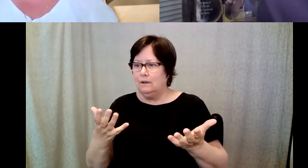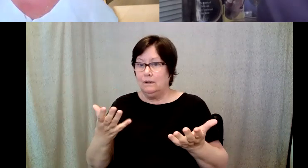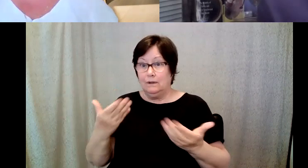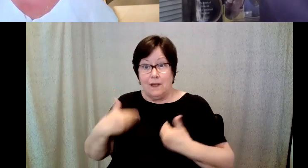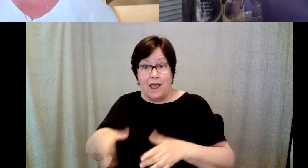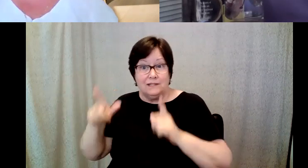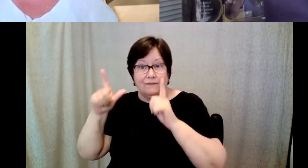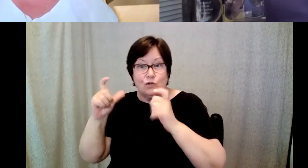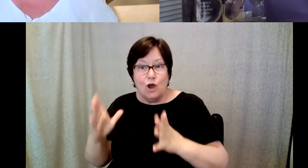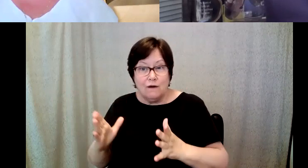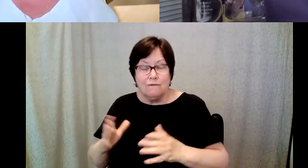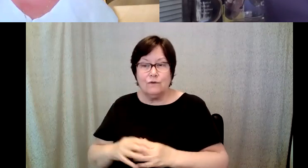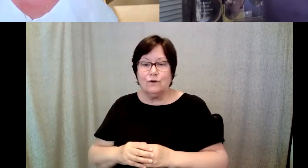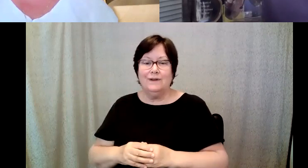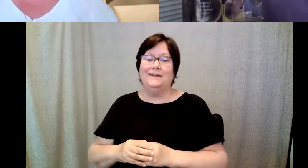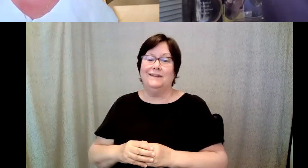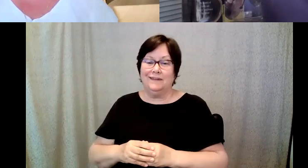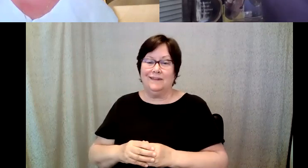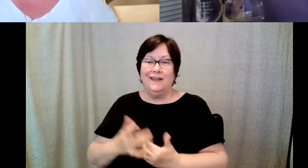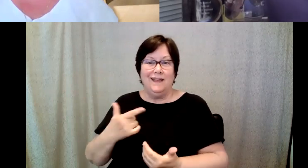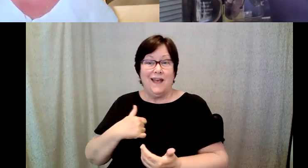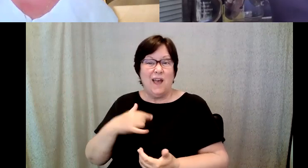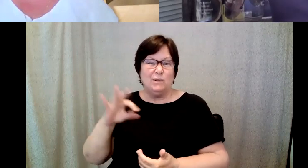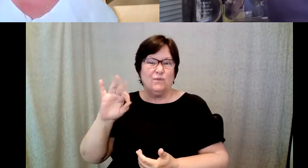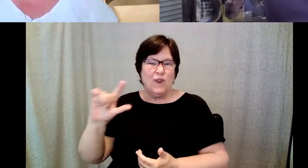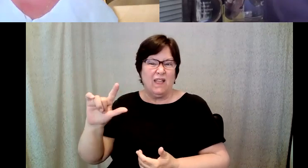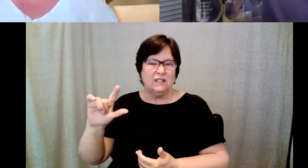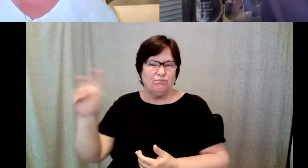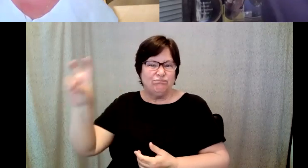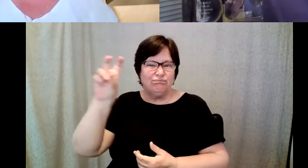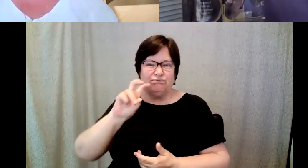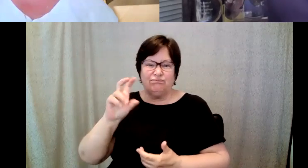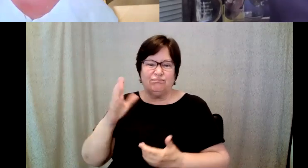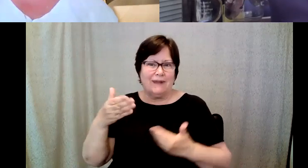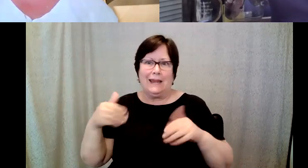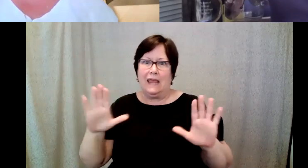D. Major Cohen: I was freelancing and I had given up my medical benefits at beaver country